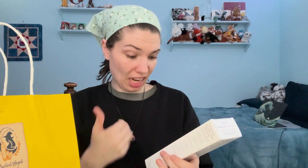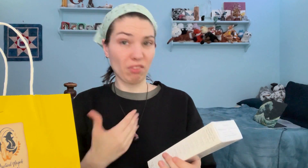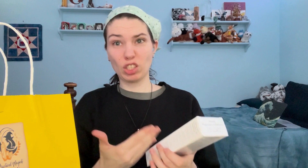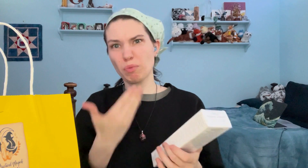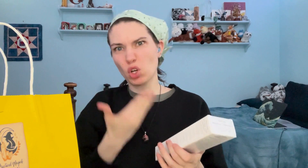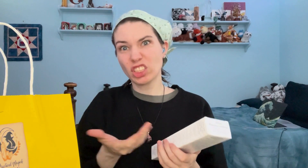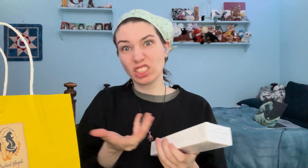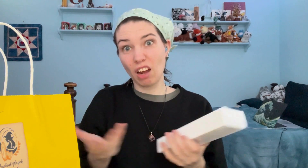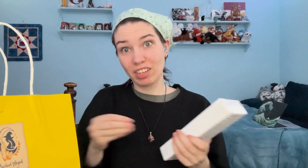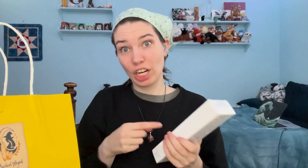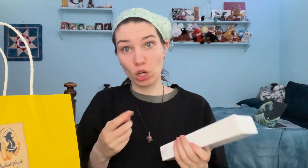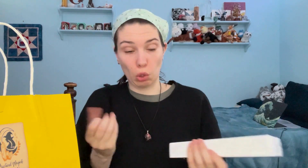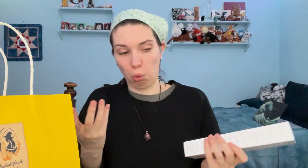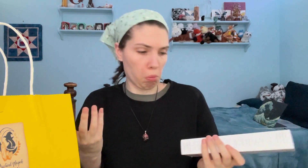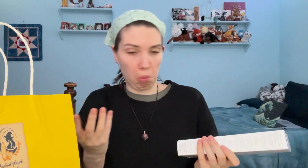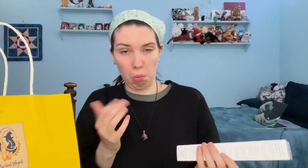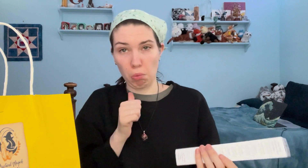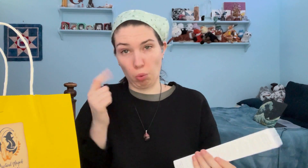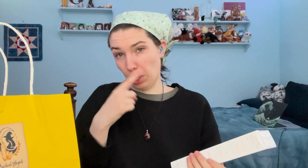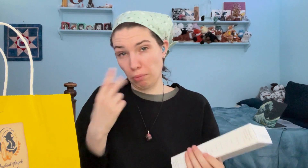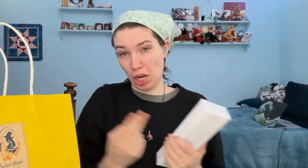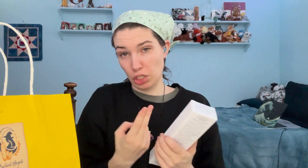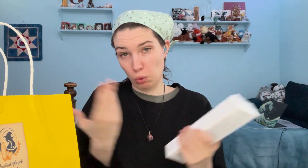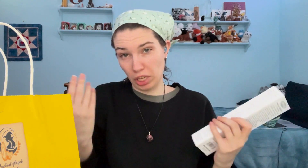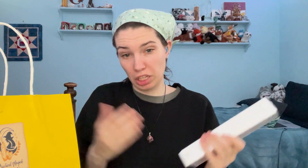it has some good stuff in there, so I won't mind using it.